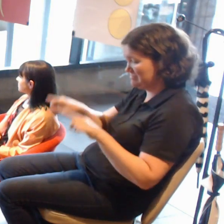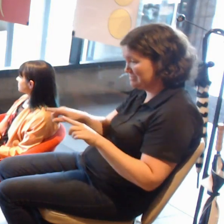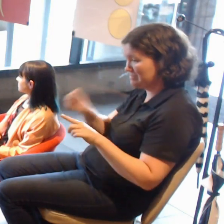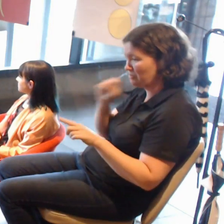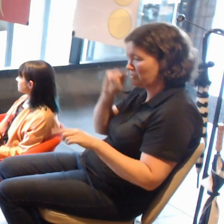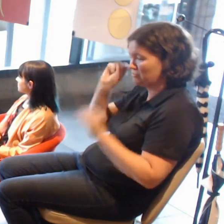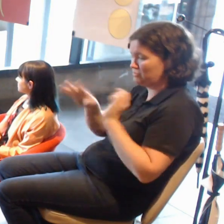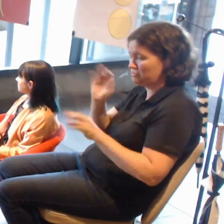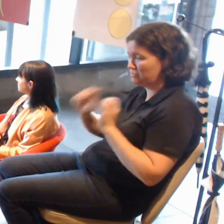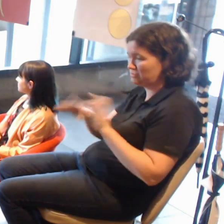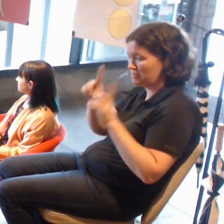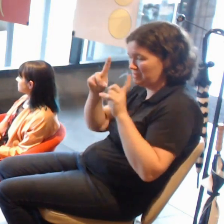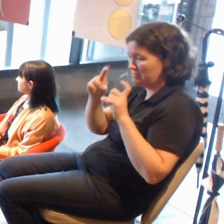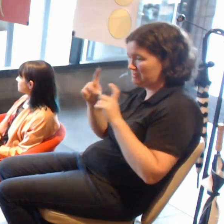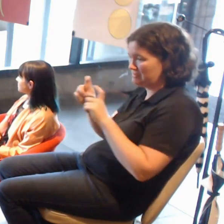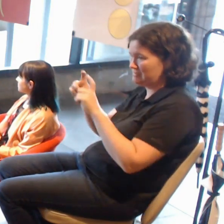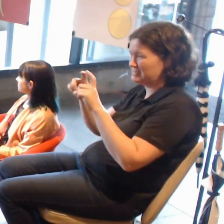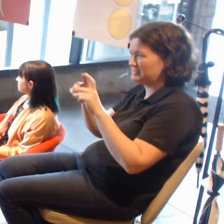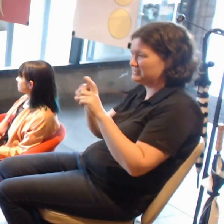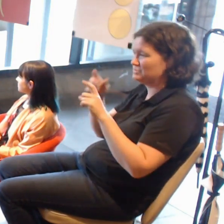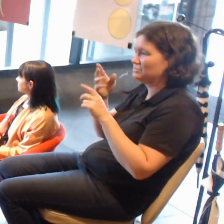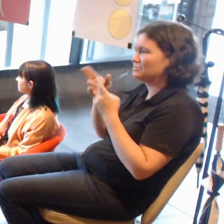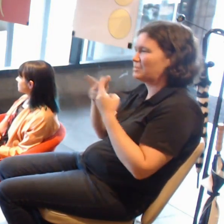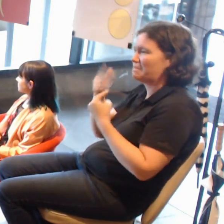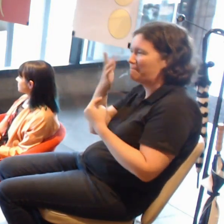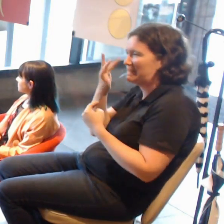To use the very abstract thing. That is just what people do.